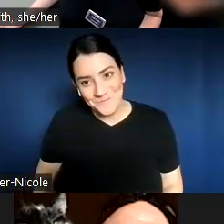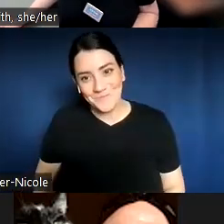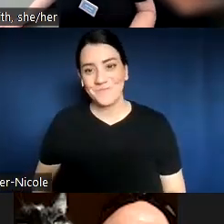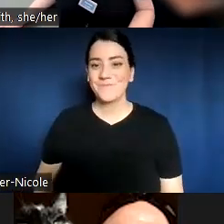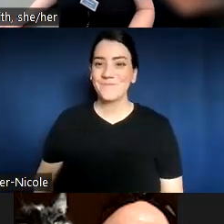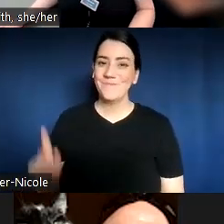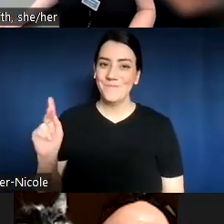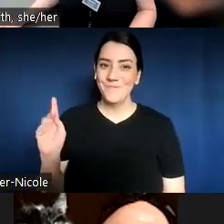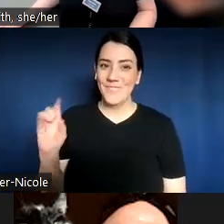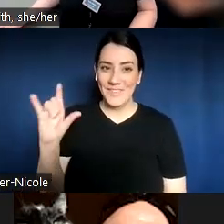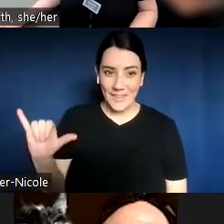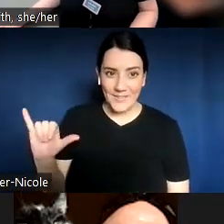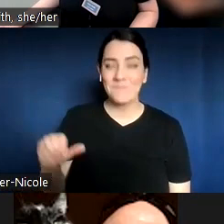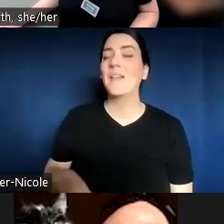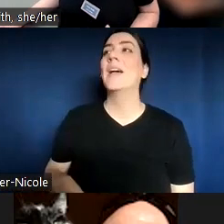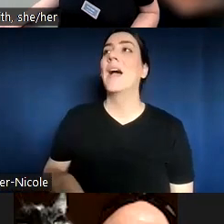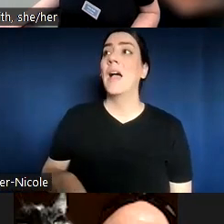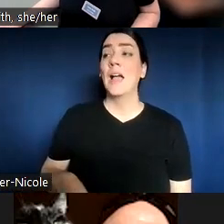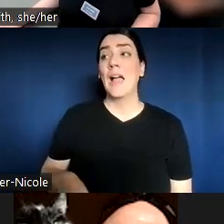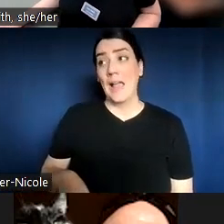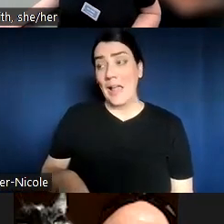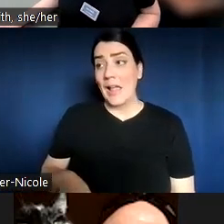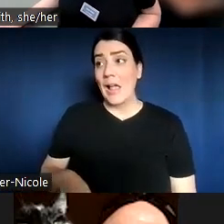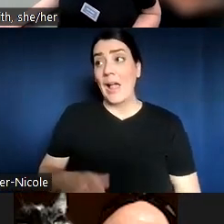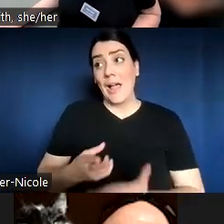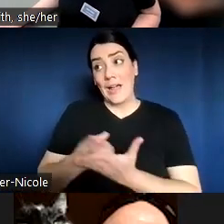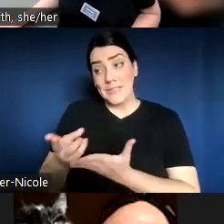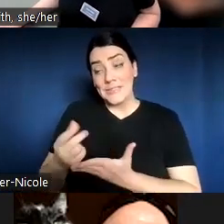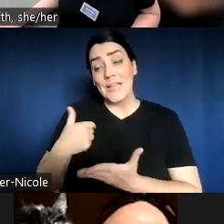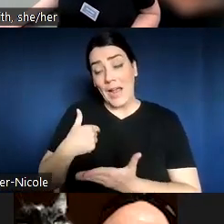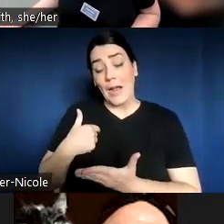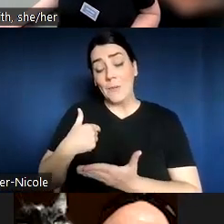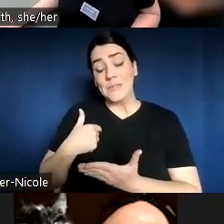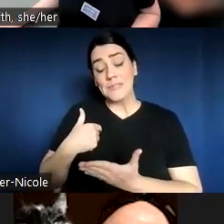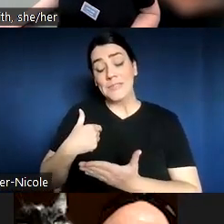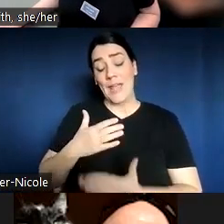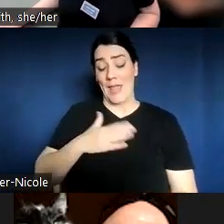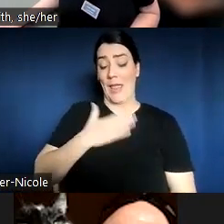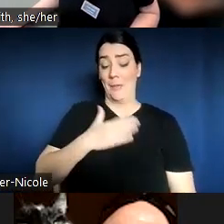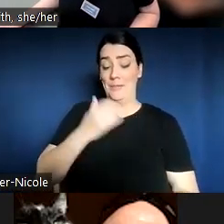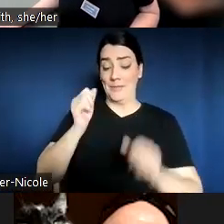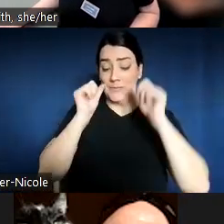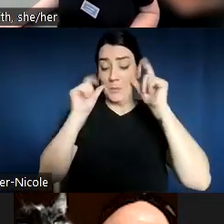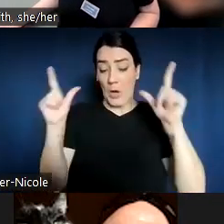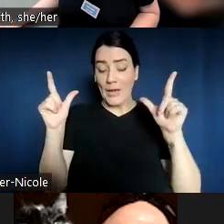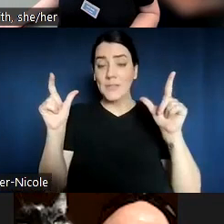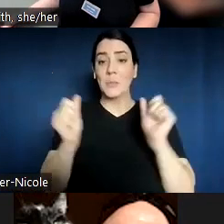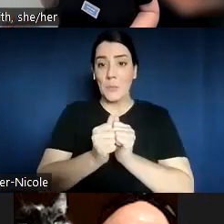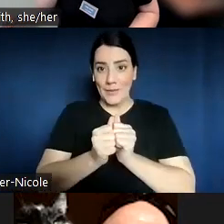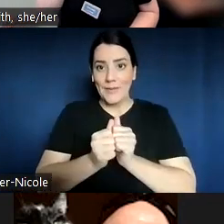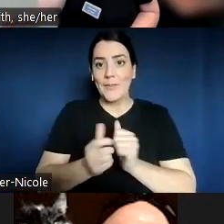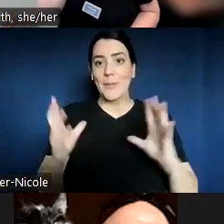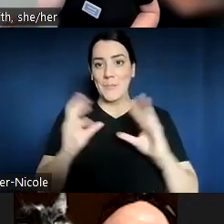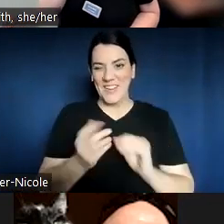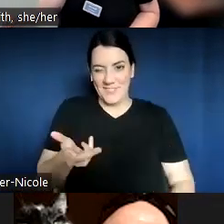Well, I was pleasantly surprised by the meetings that the three of us had, Ellie, because we